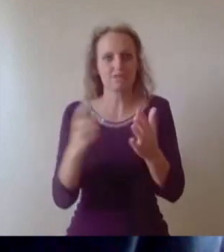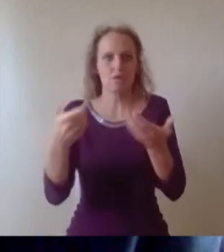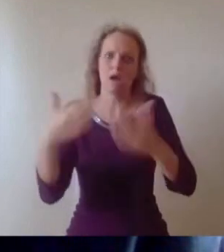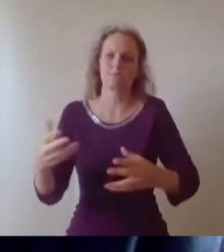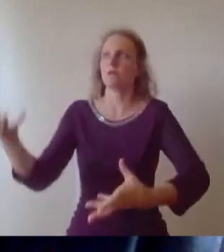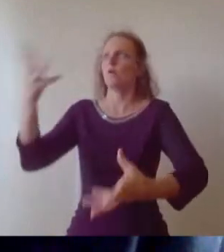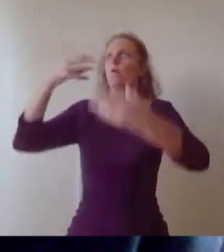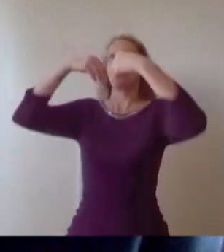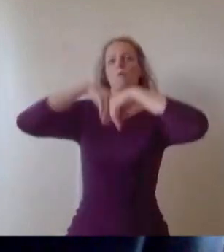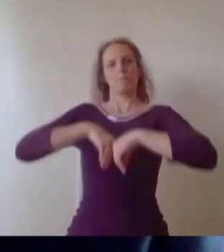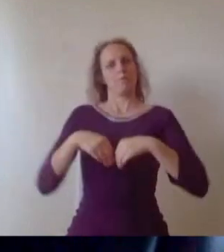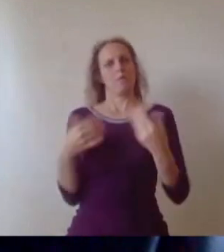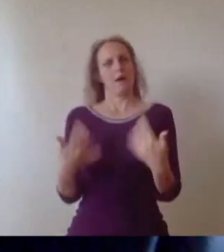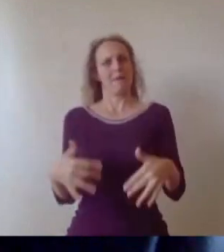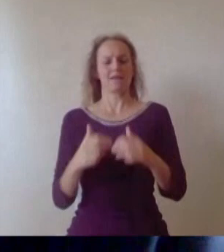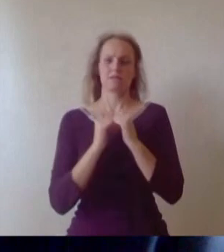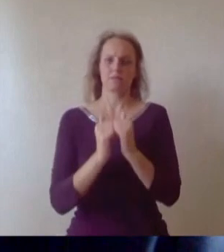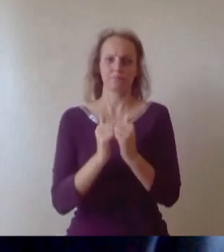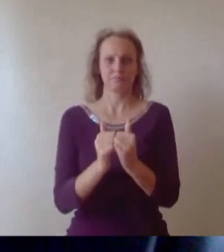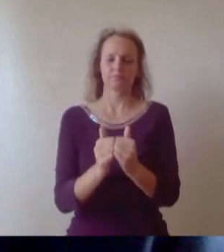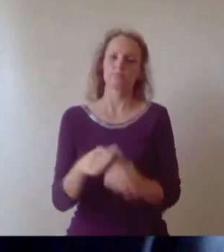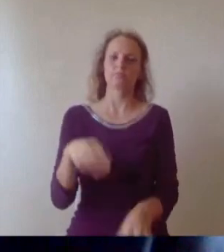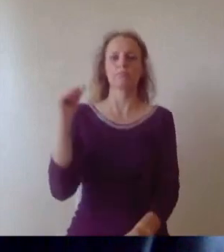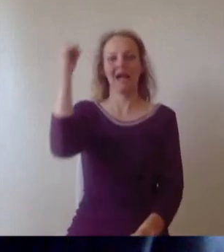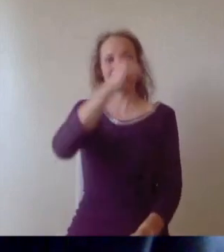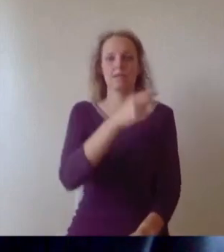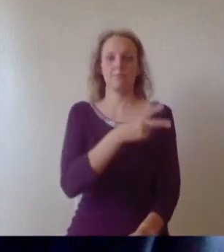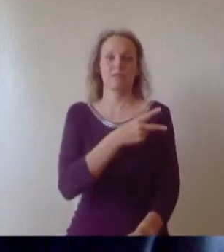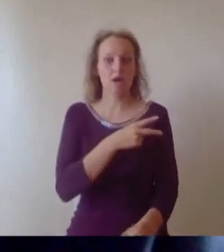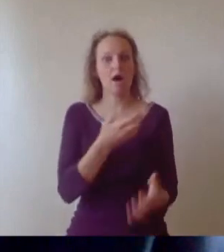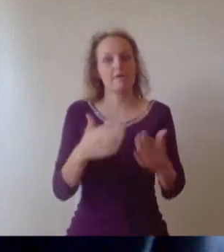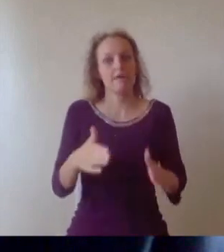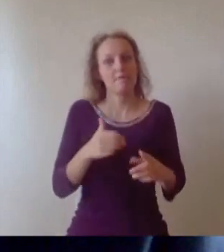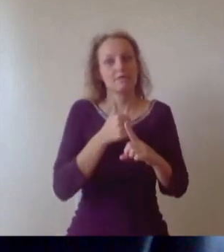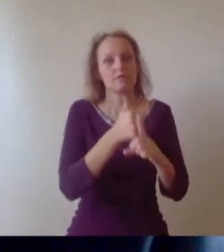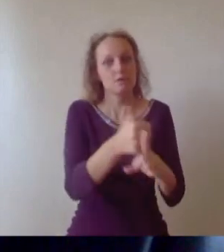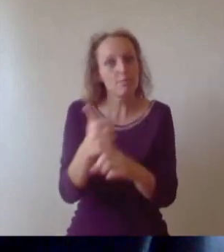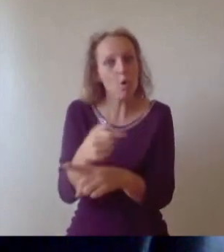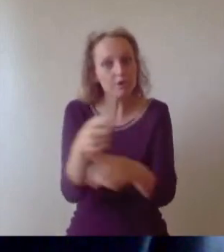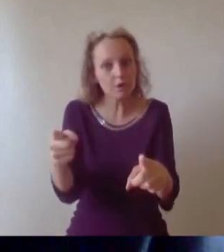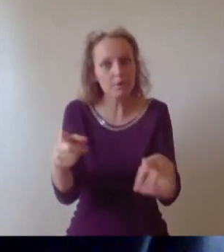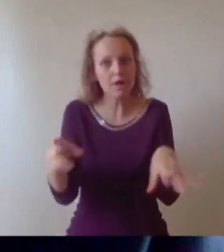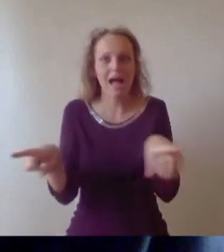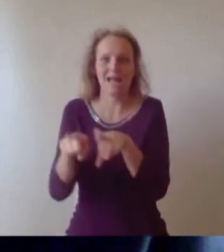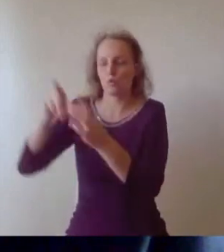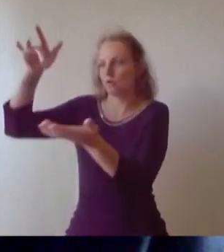the professional services staff that have supported you and indeed the widest city and its people have all shaped your experience with us.